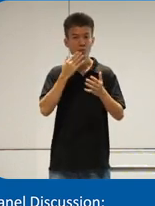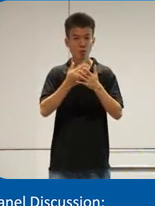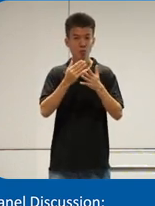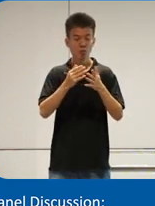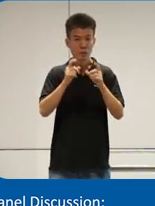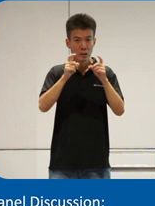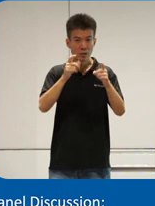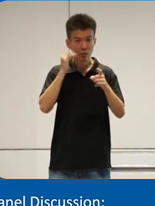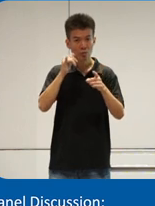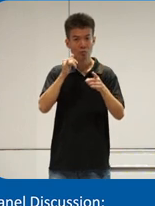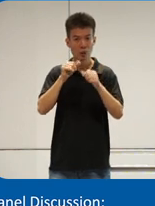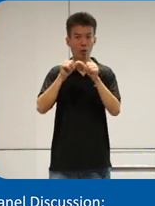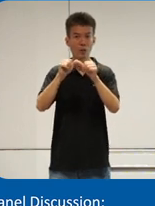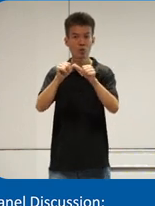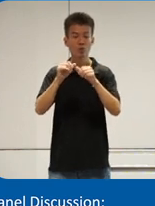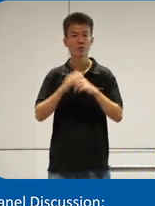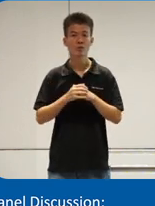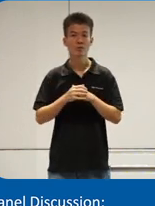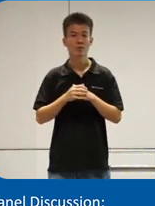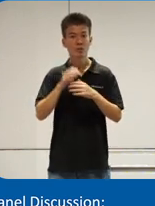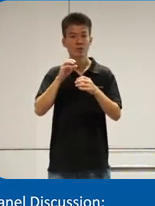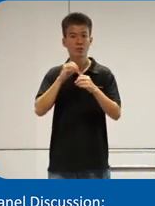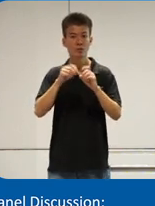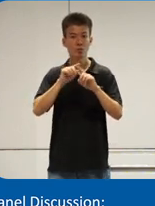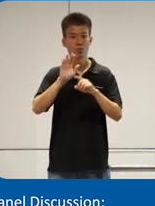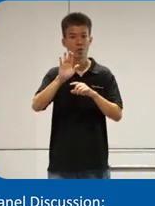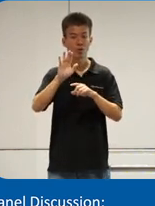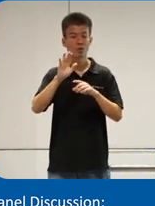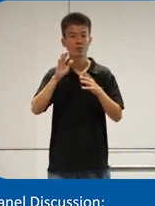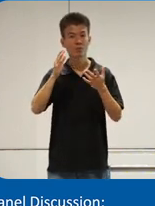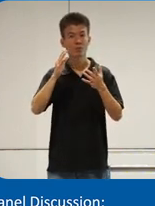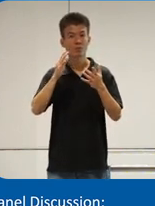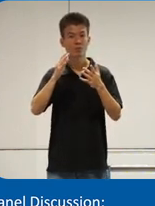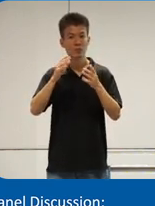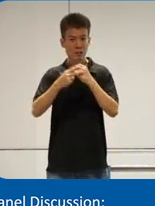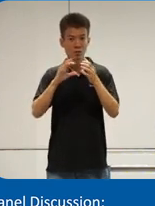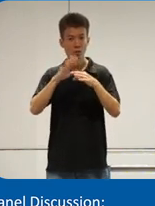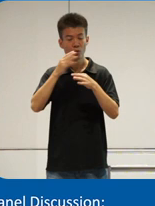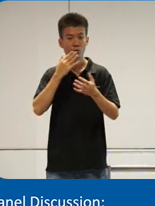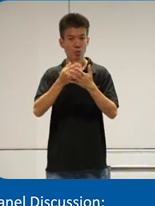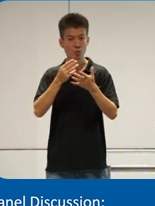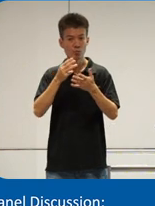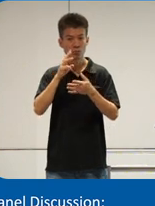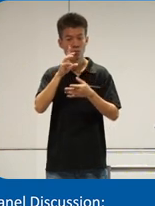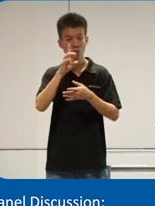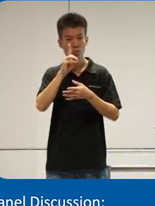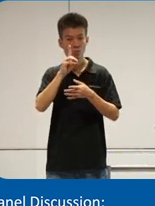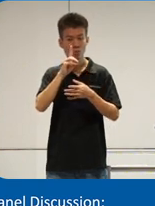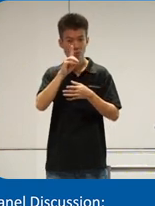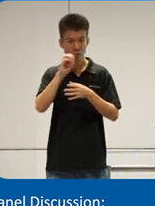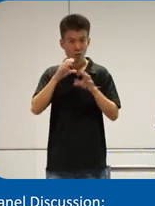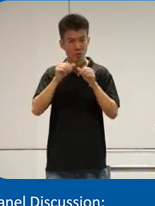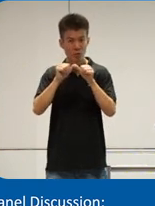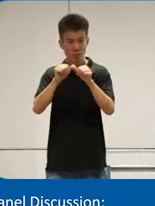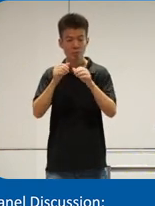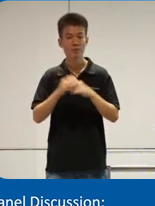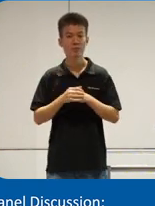that will continue um into your Savings of the Good Deeds keep going on keep going on so I will